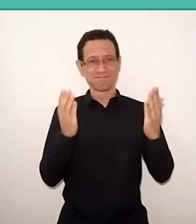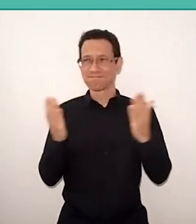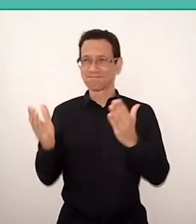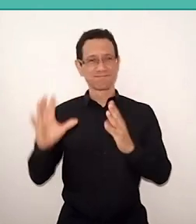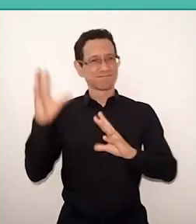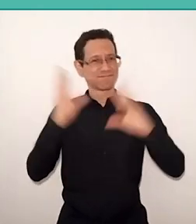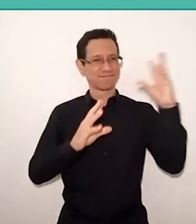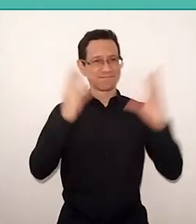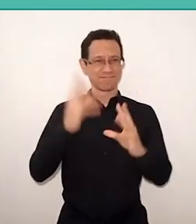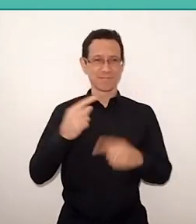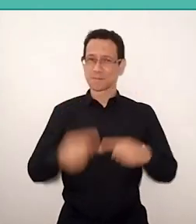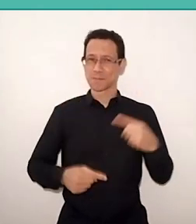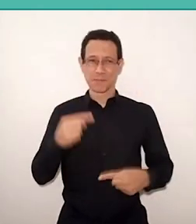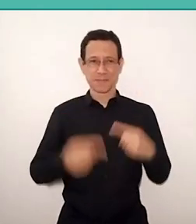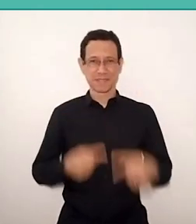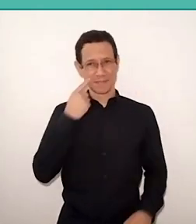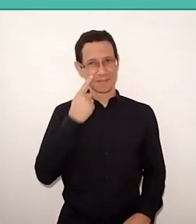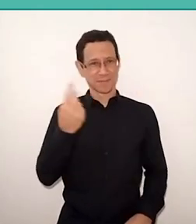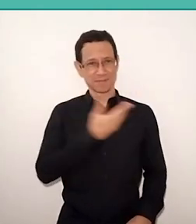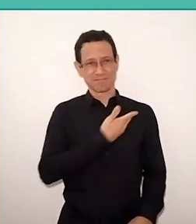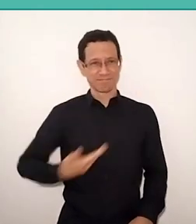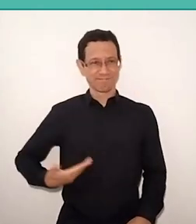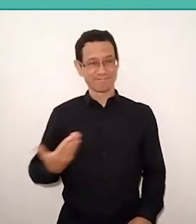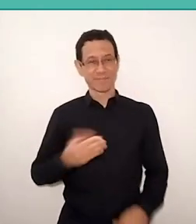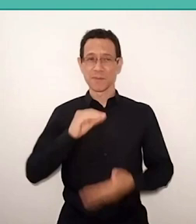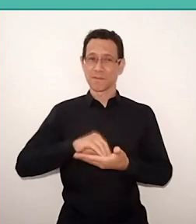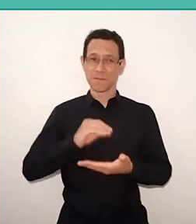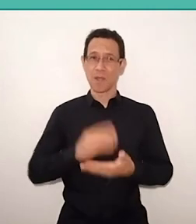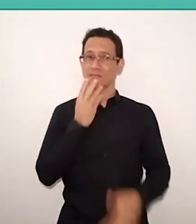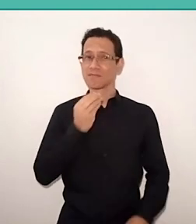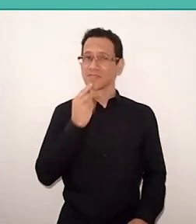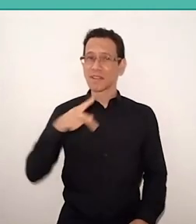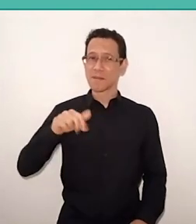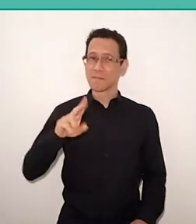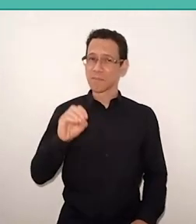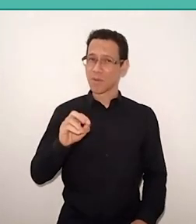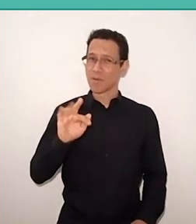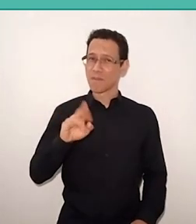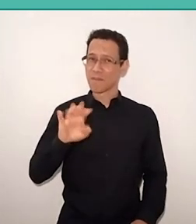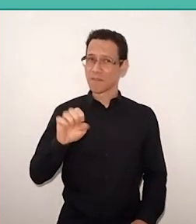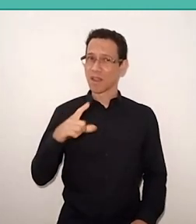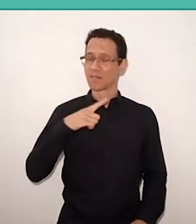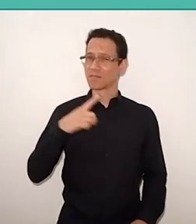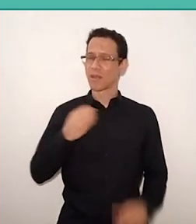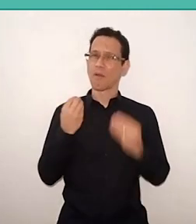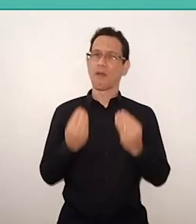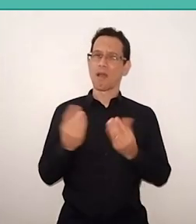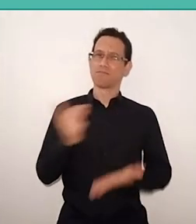in addition to this absence of reading by Paulo Freire, so, a lot of people with a speaks aggressively without having read it,